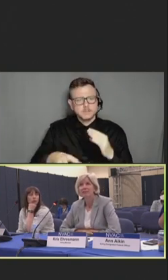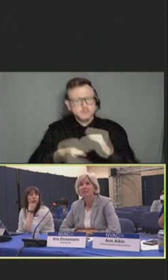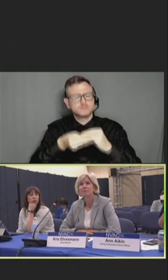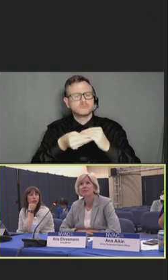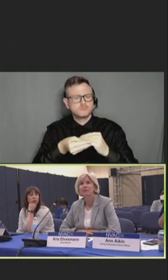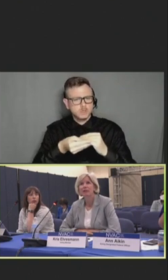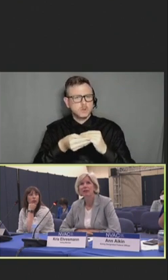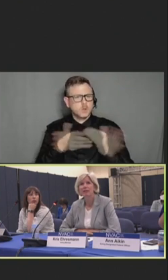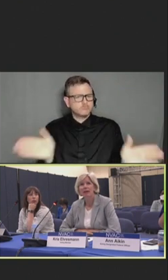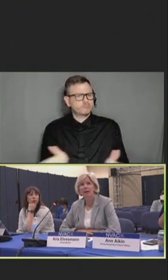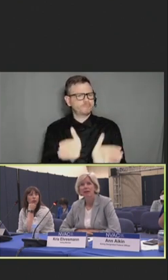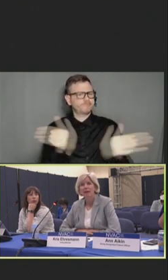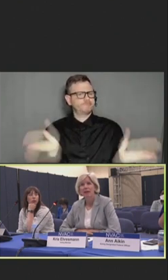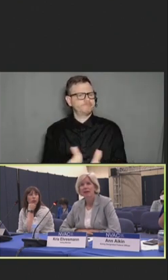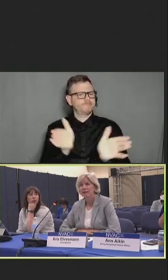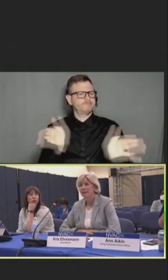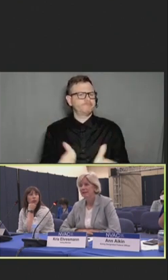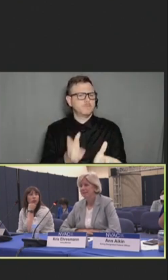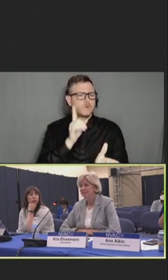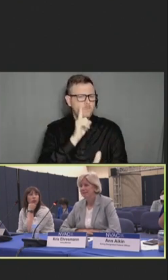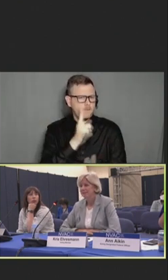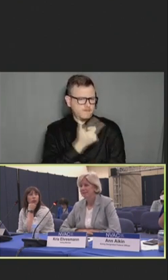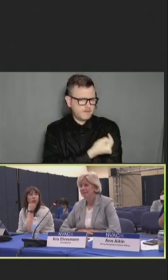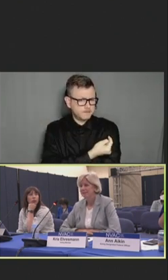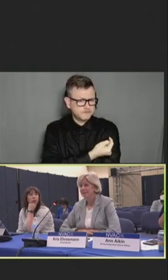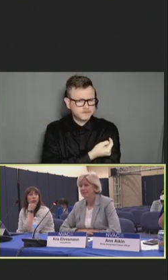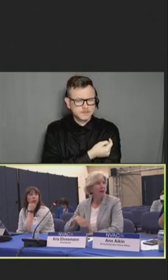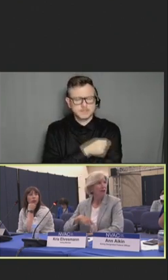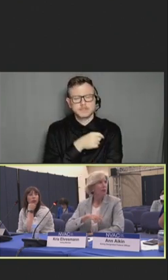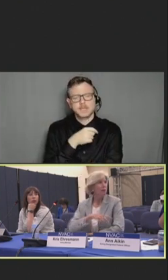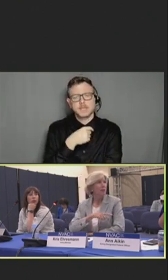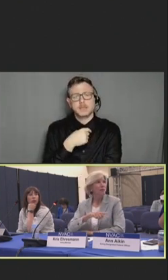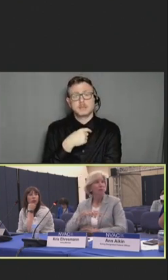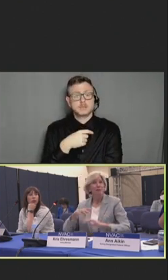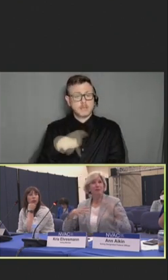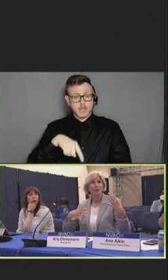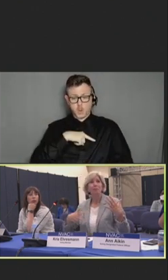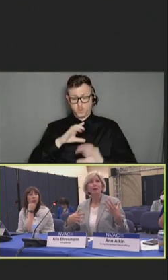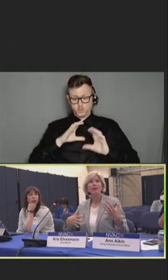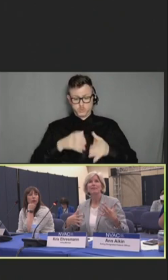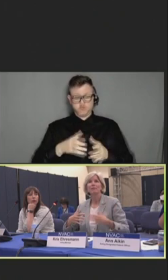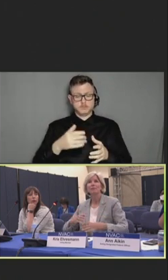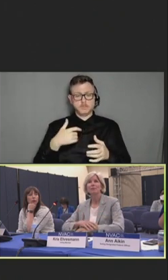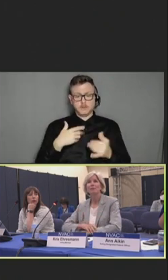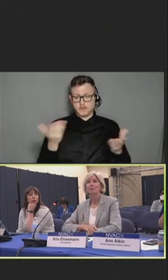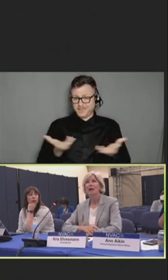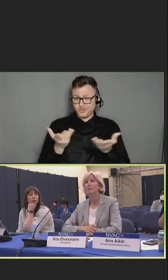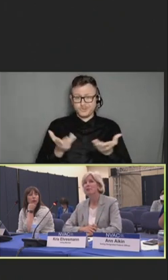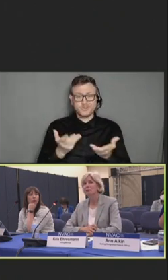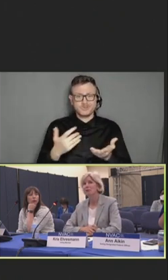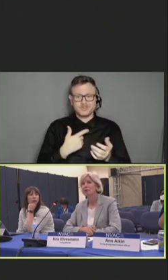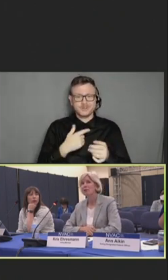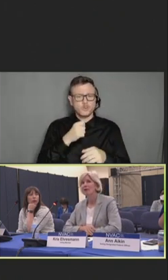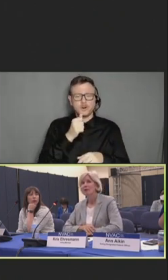I'm just thinking that just looking at our group here, the ones that are present, we're not particularly diverse.